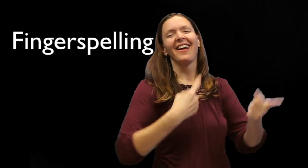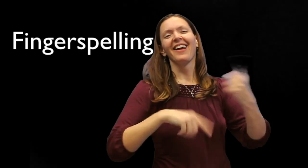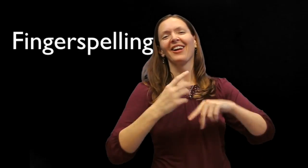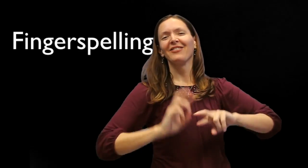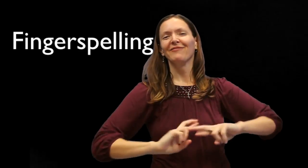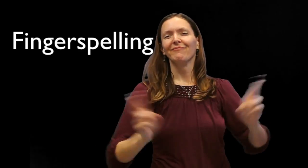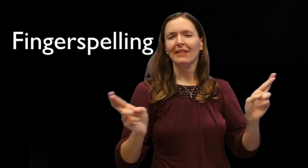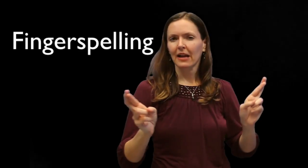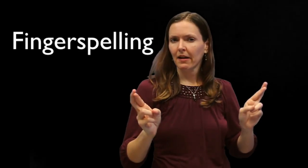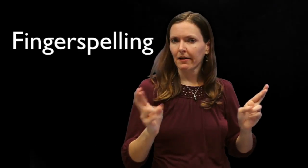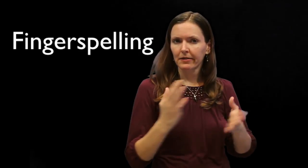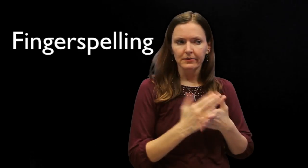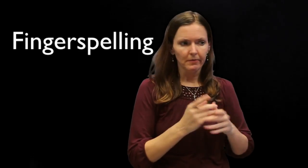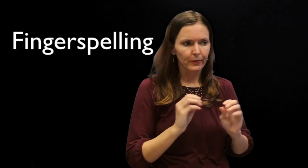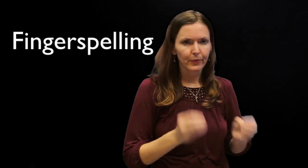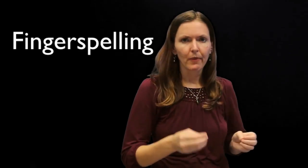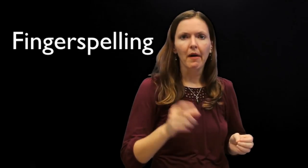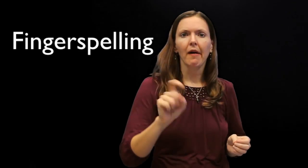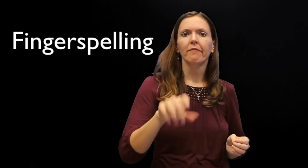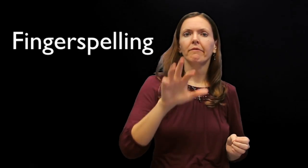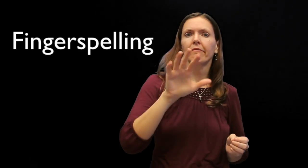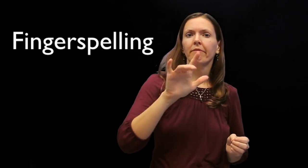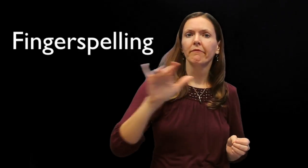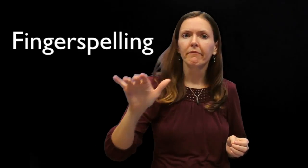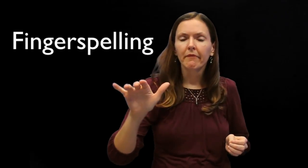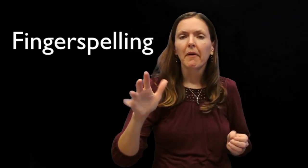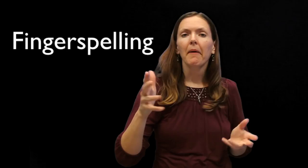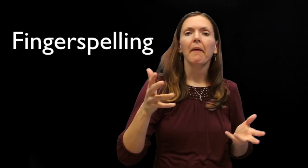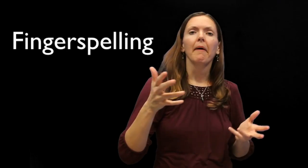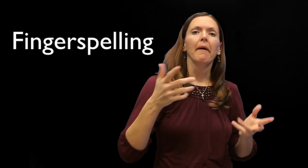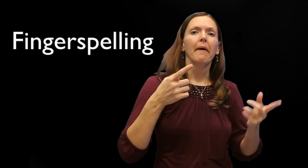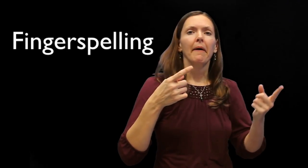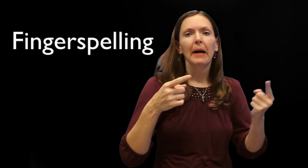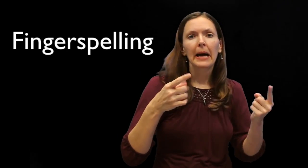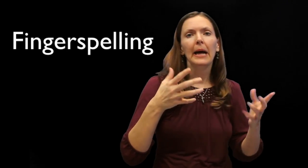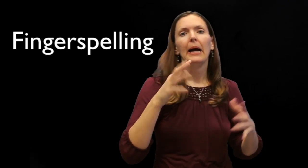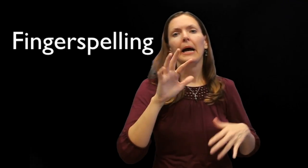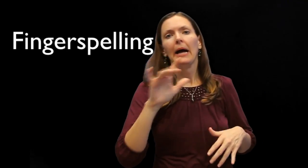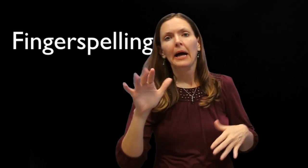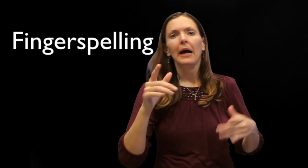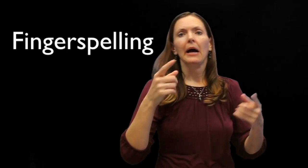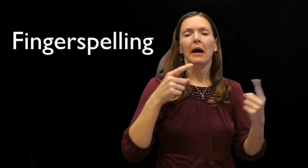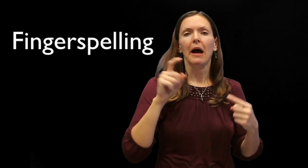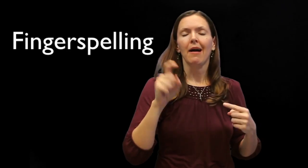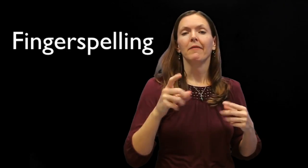Not all disciplines have signs for each concept. Some of the concepts will need to be fingerspelled.